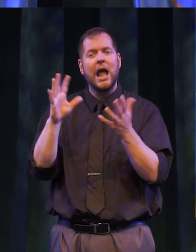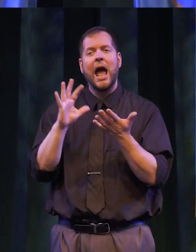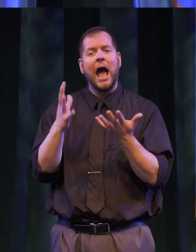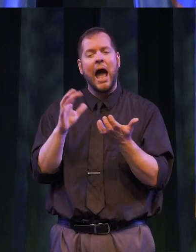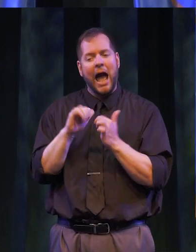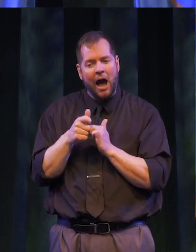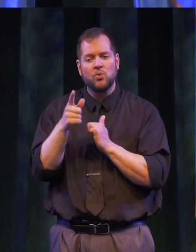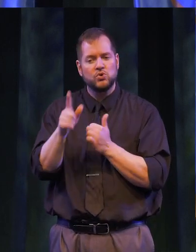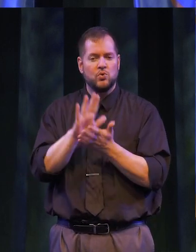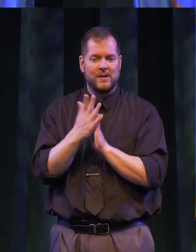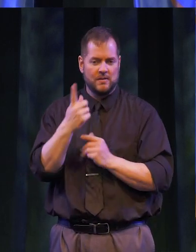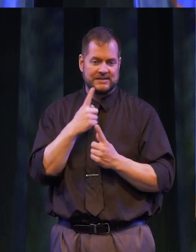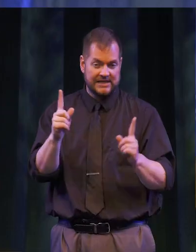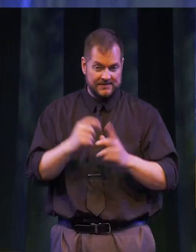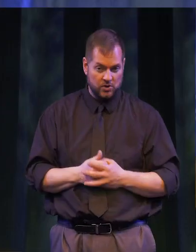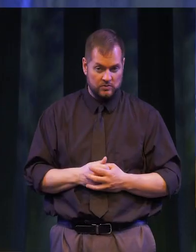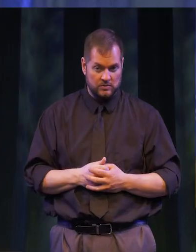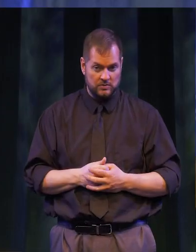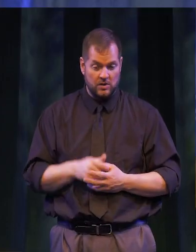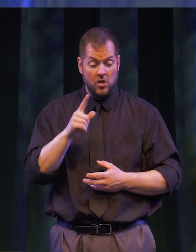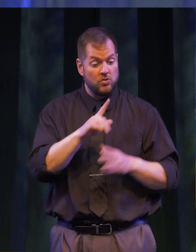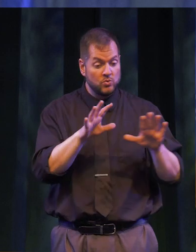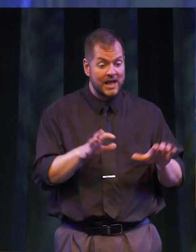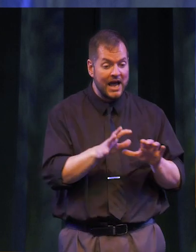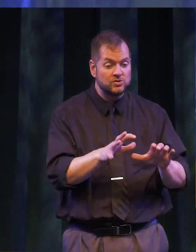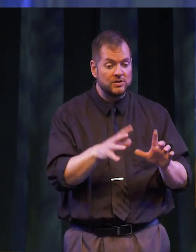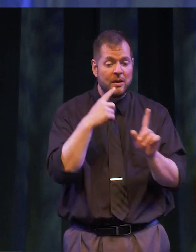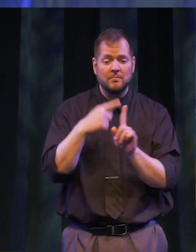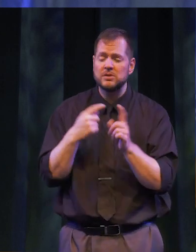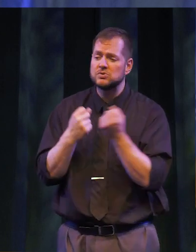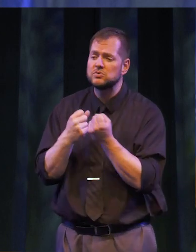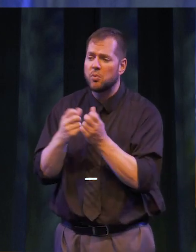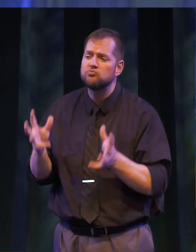how you will be successful. These actions --- together with the support of loved ones